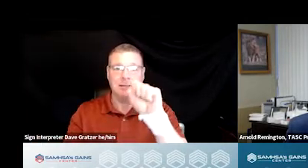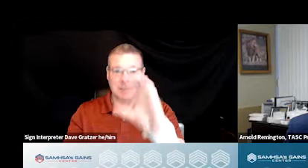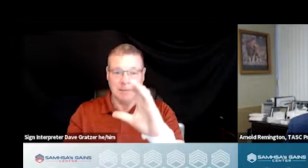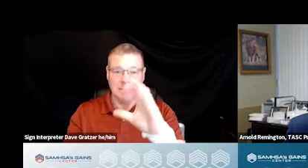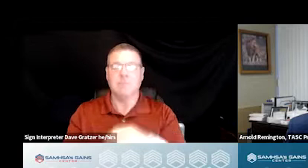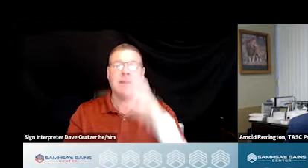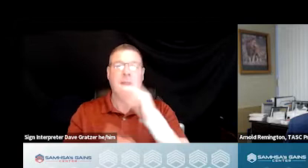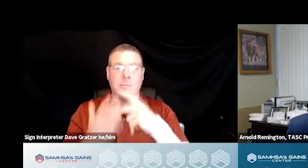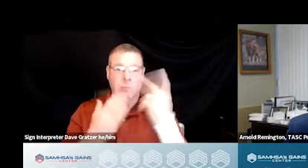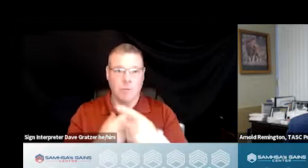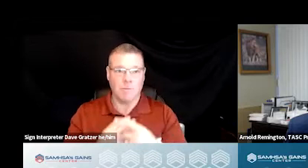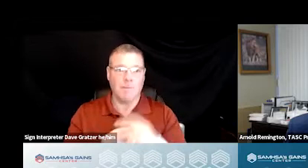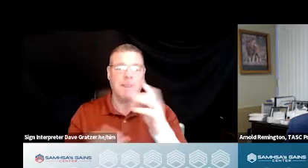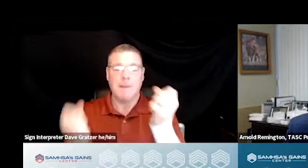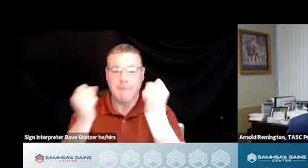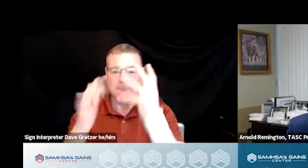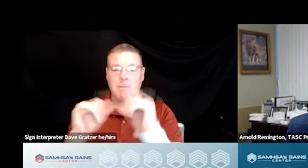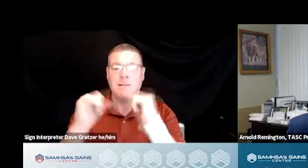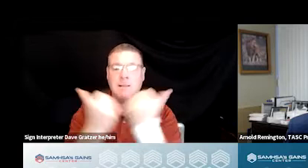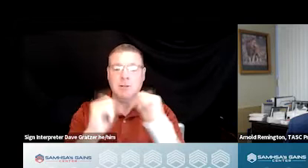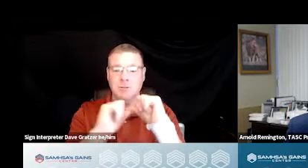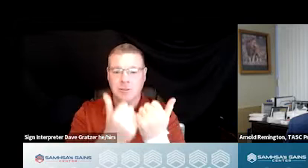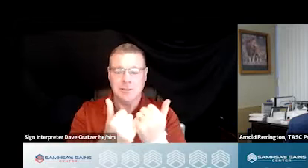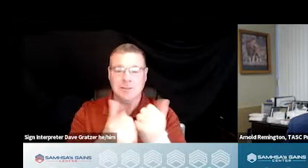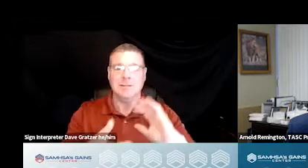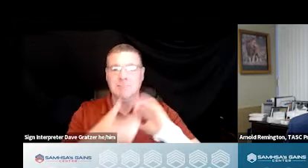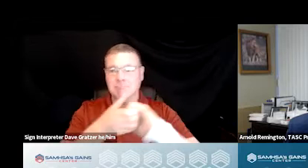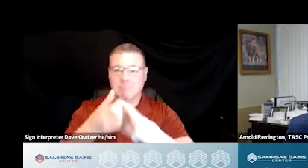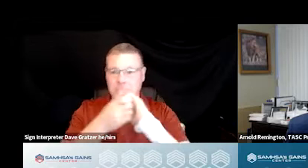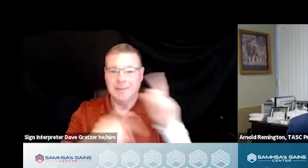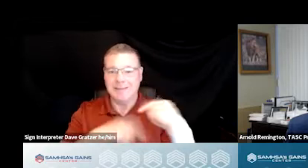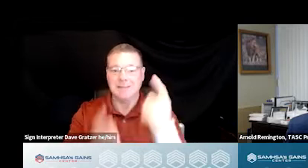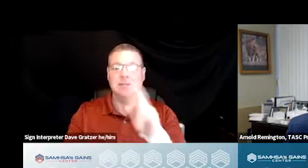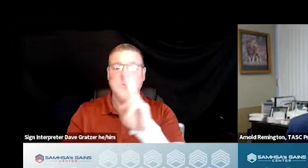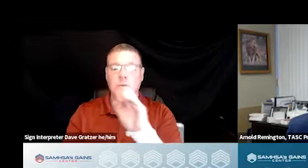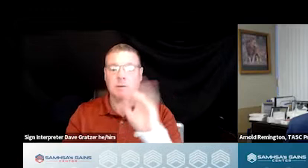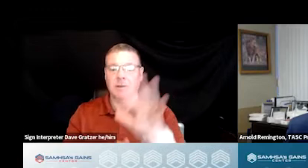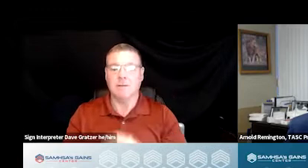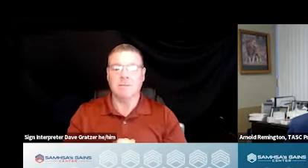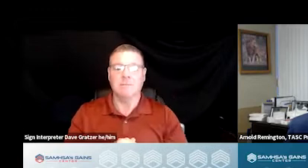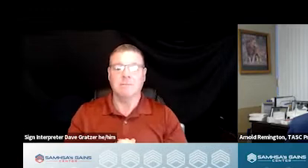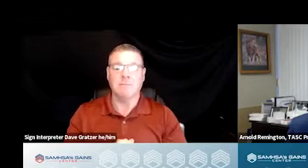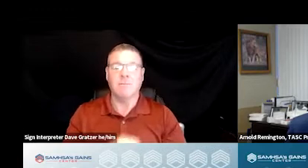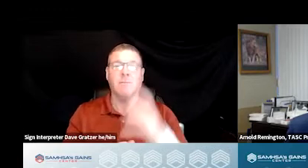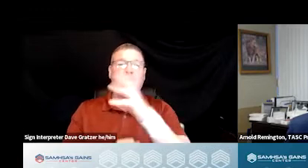a multi-agency collaboration since 2005. Prior to that, he worked as a counselor